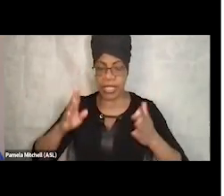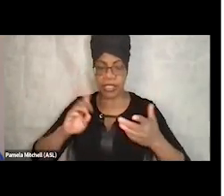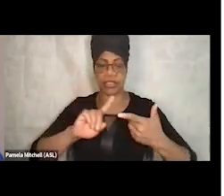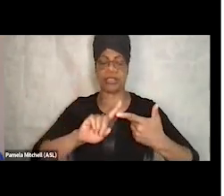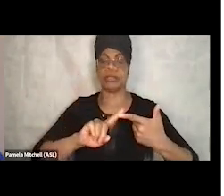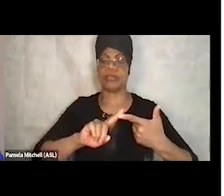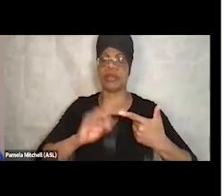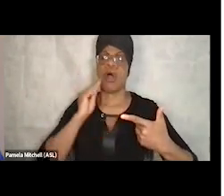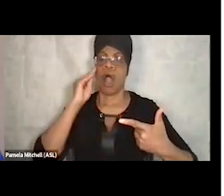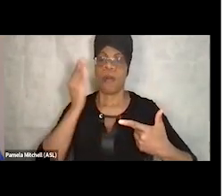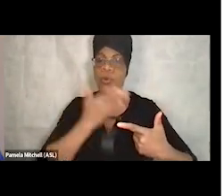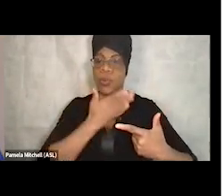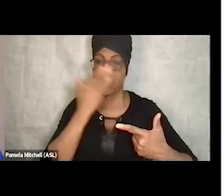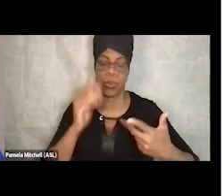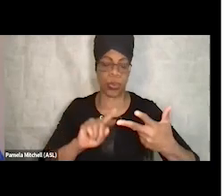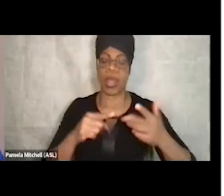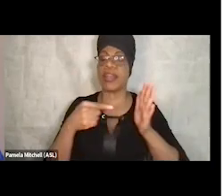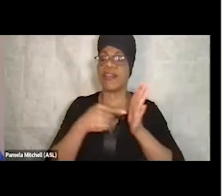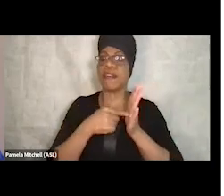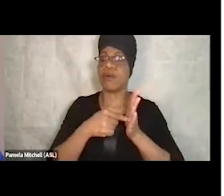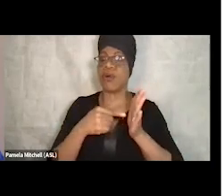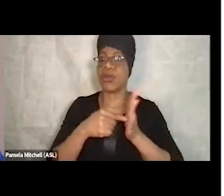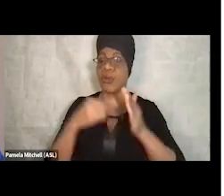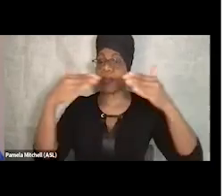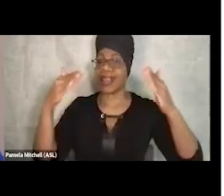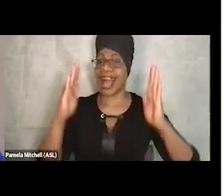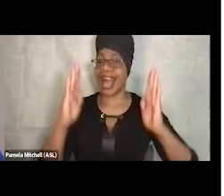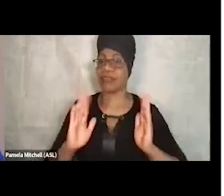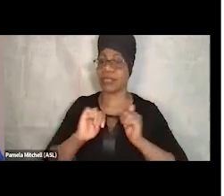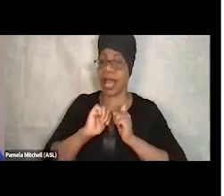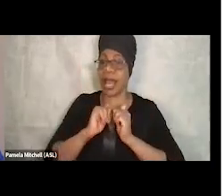by starting with folks that we're gonna serve